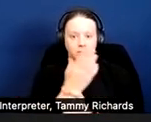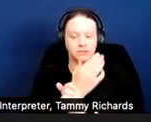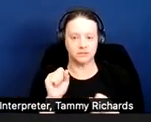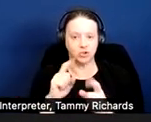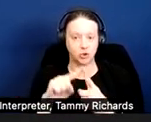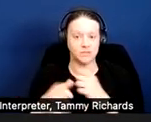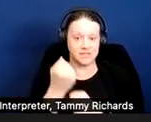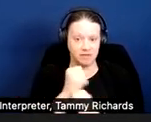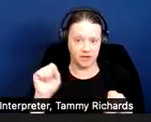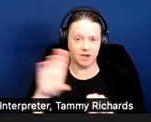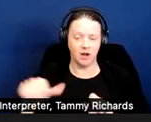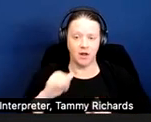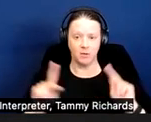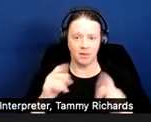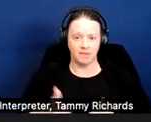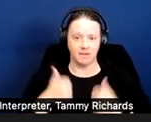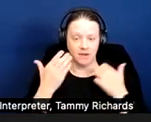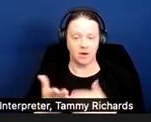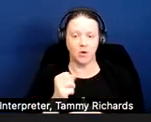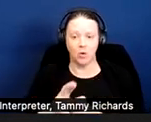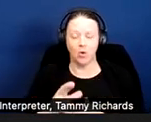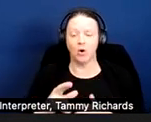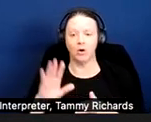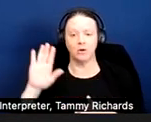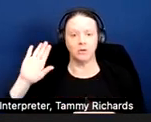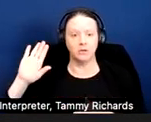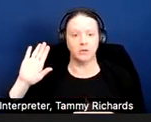in substantial physical damage to the property or others.